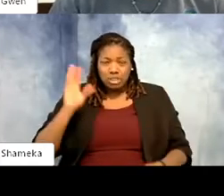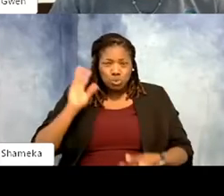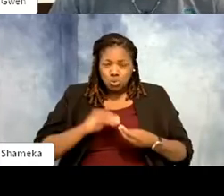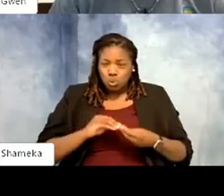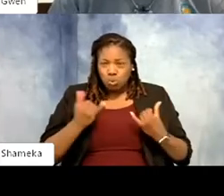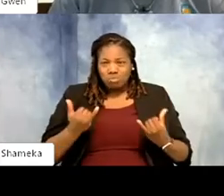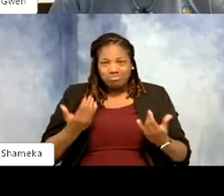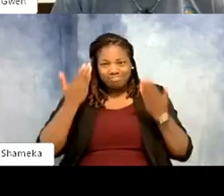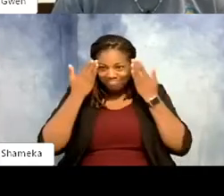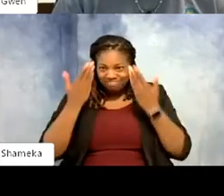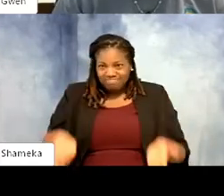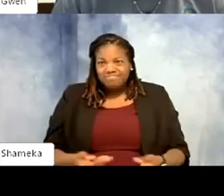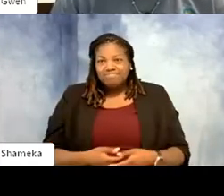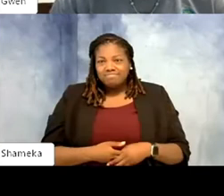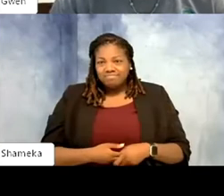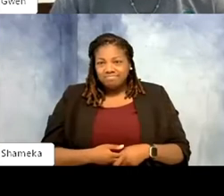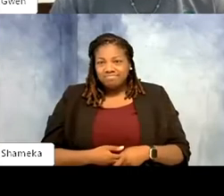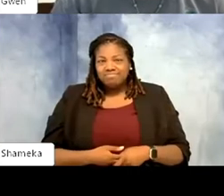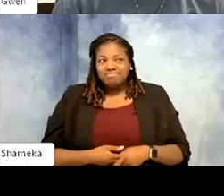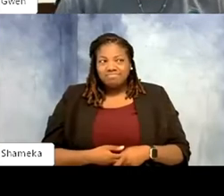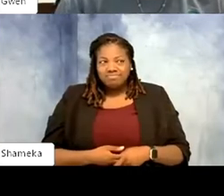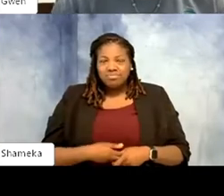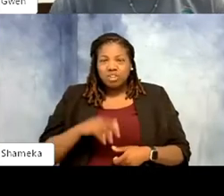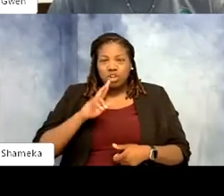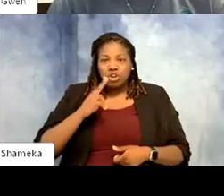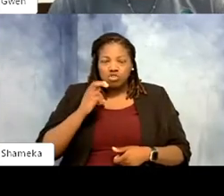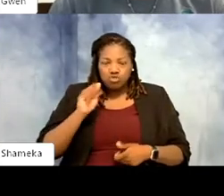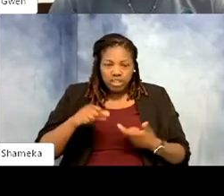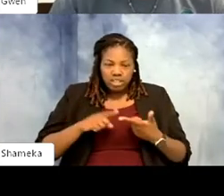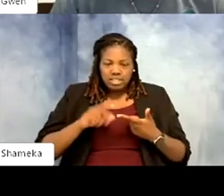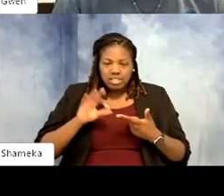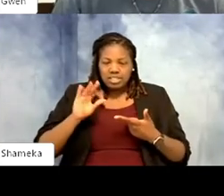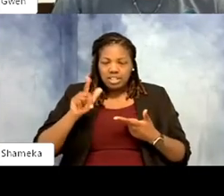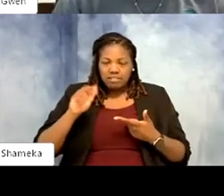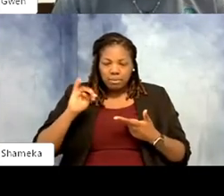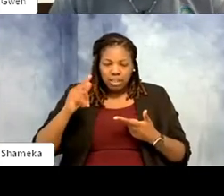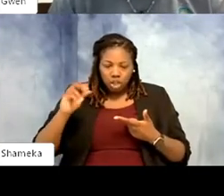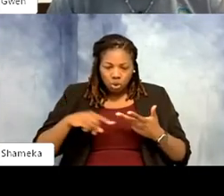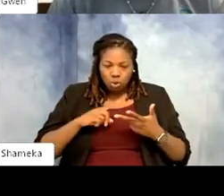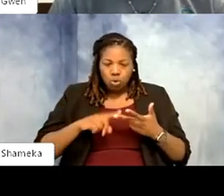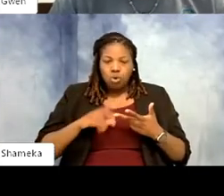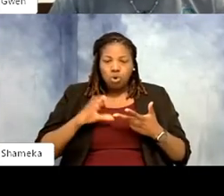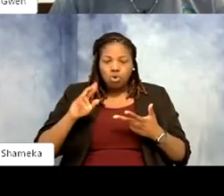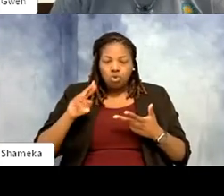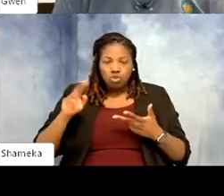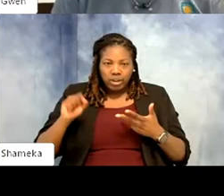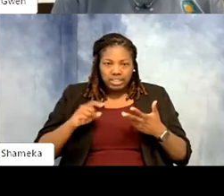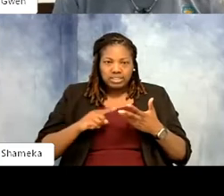but we have rheas, flamingos. We have cranes we have kori [bustards], we have an a bunch of new passerines